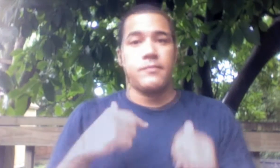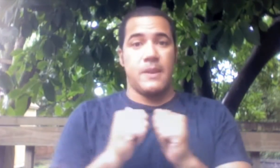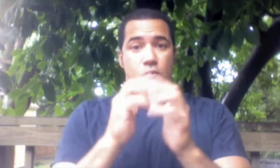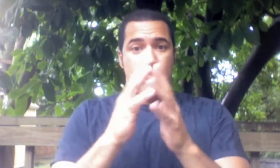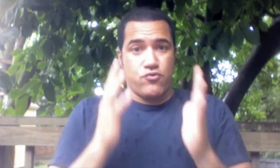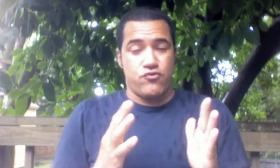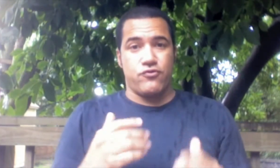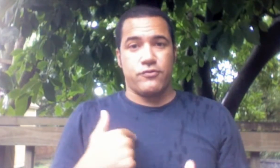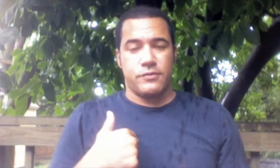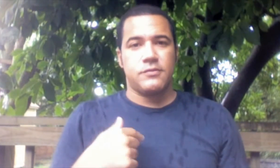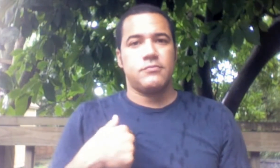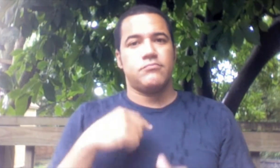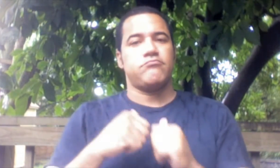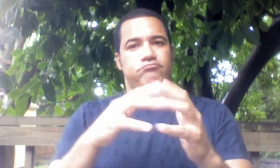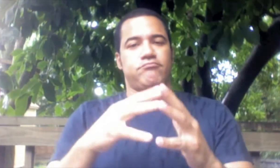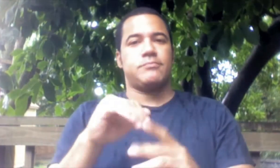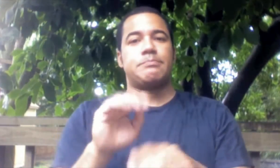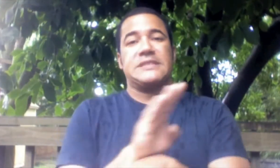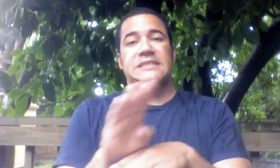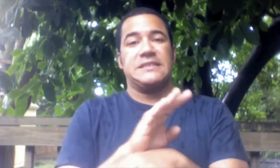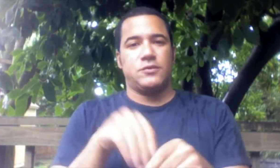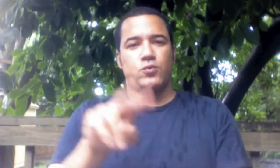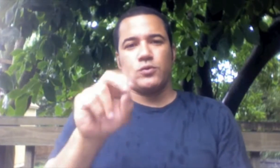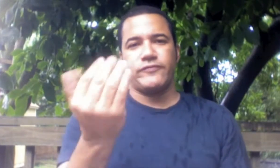I am the originator of a business in 2015.